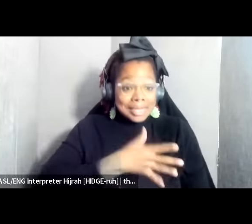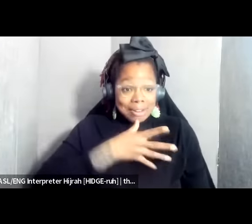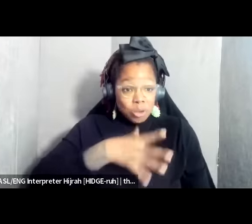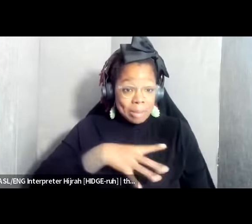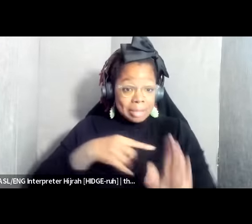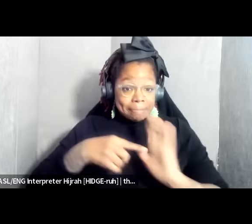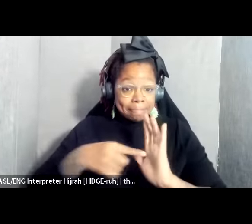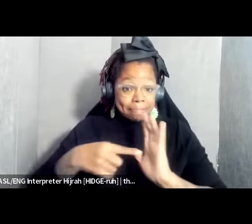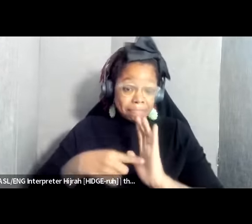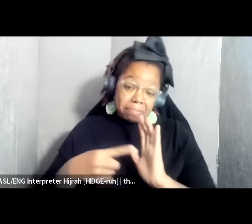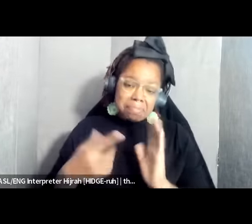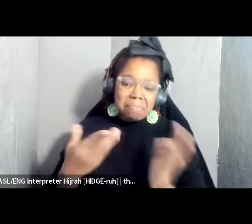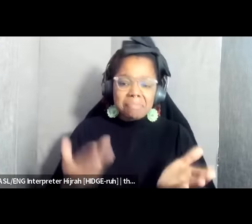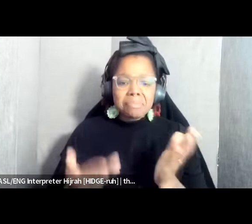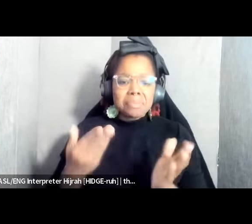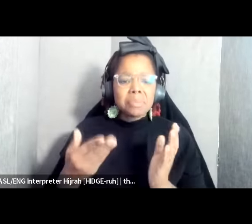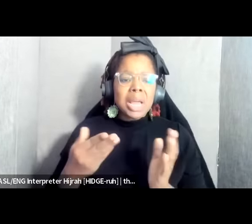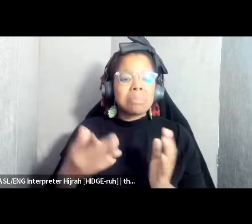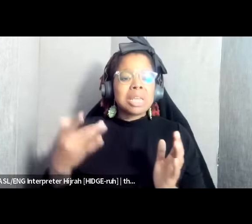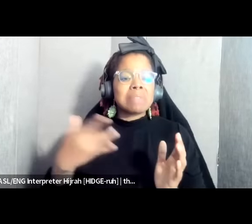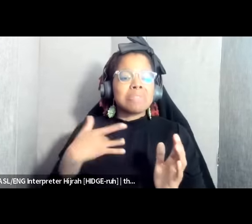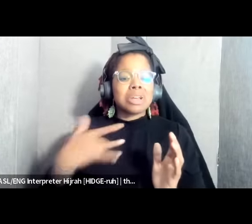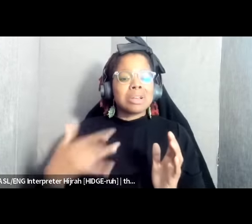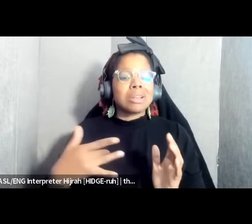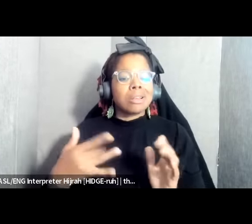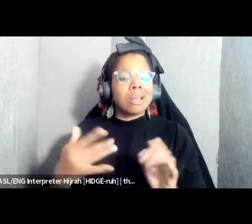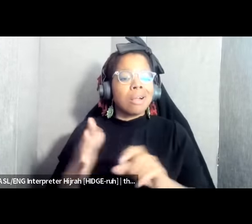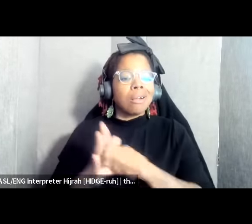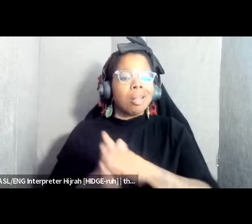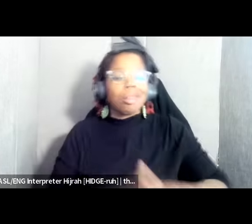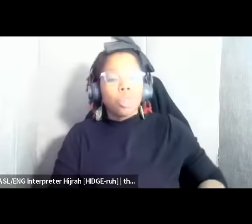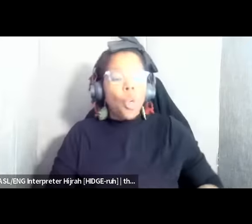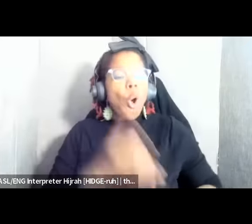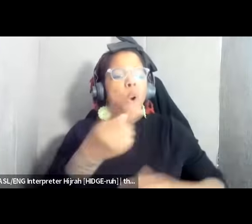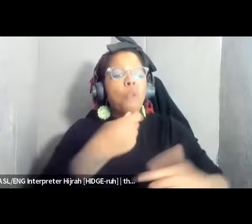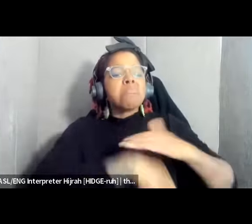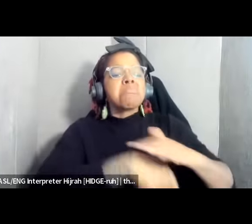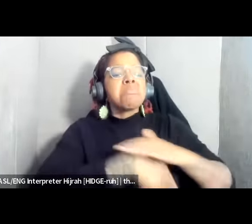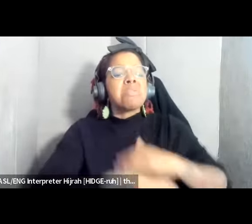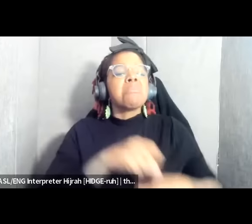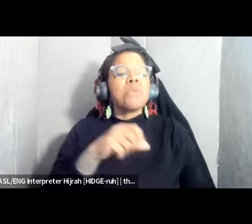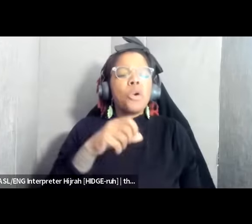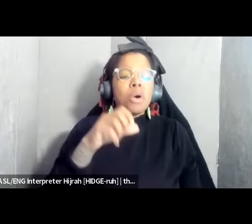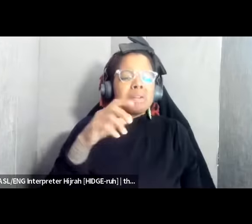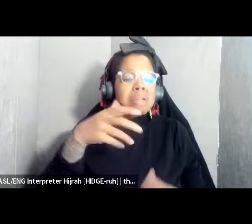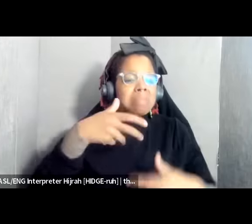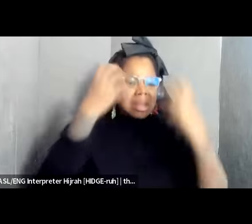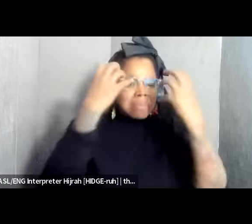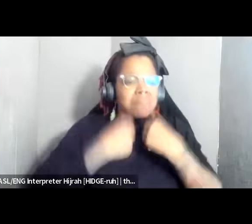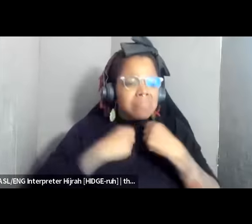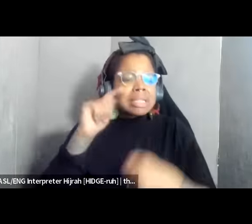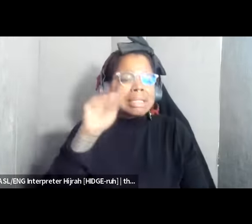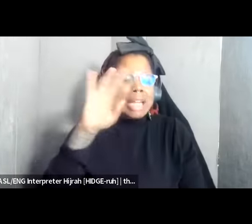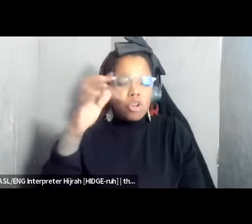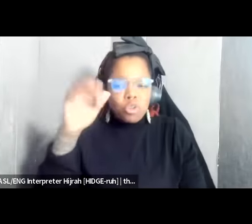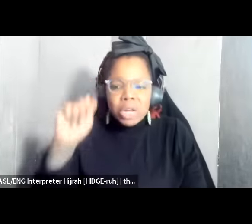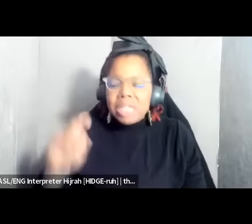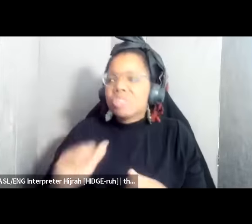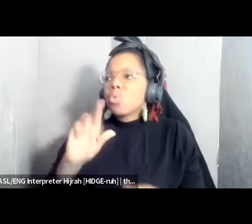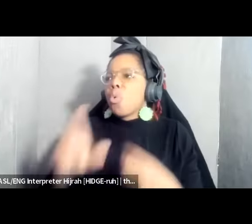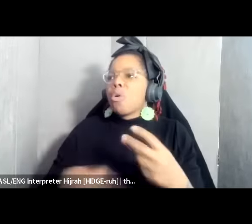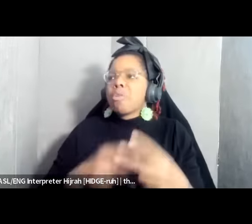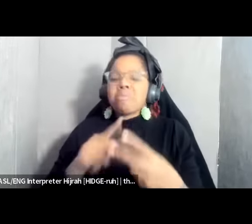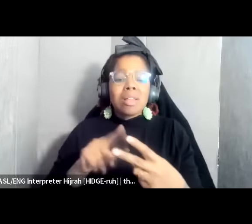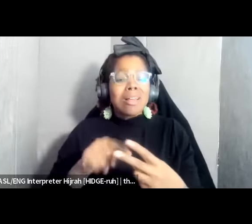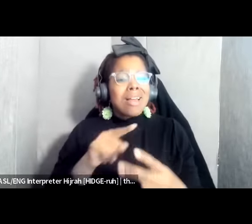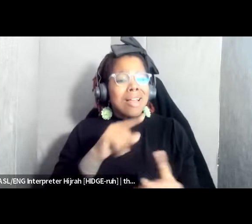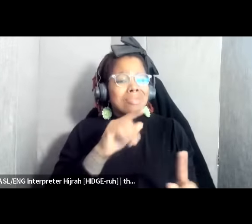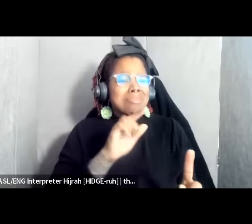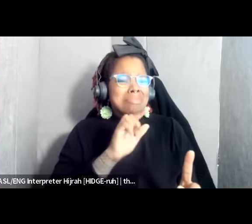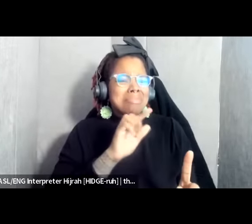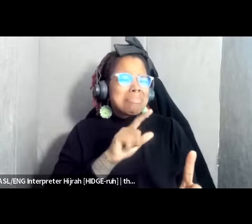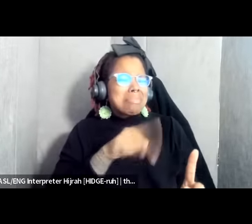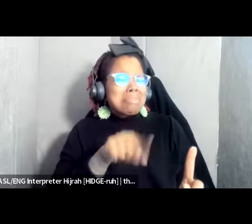often maligned as birthers of terrorists or they don't their their Womanhood is not sacred enough